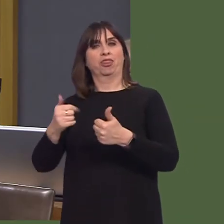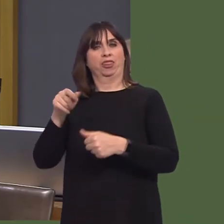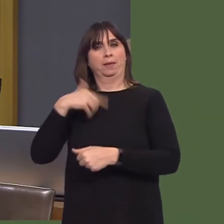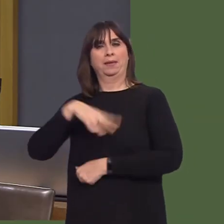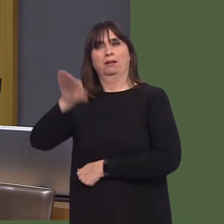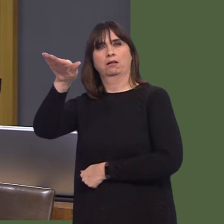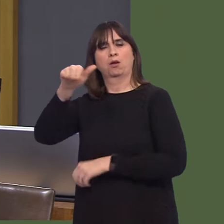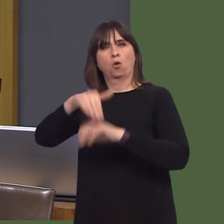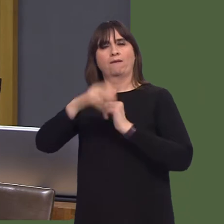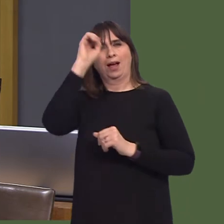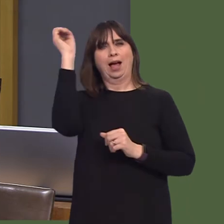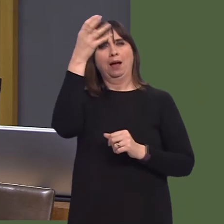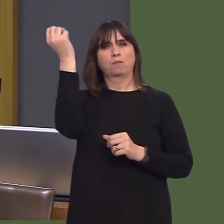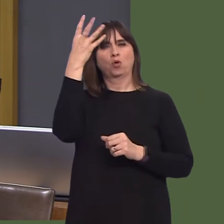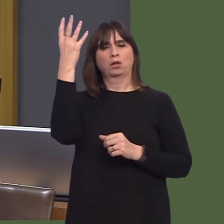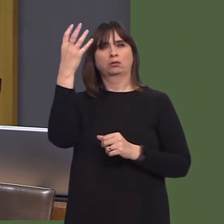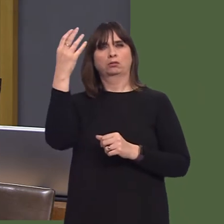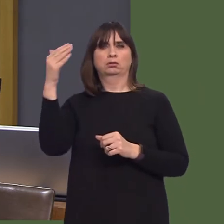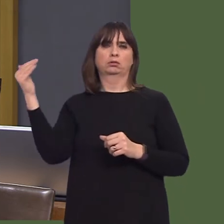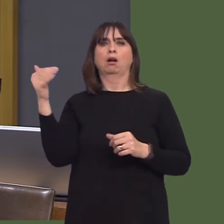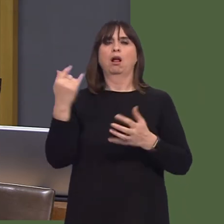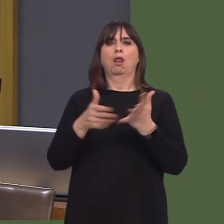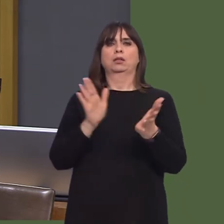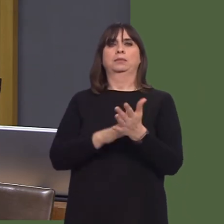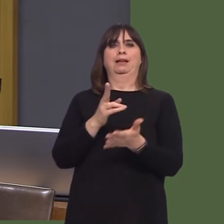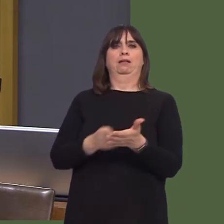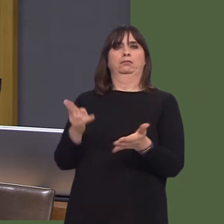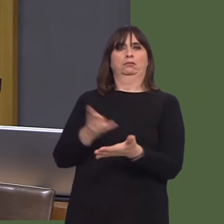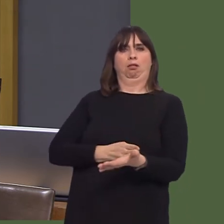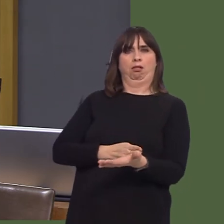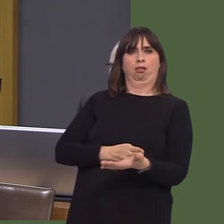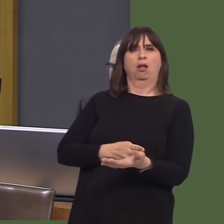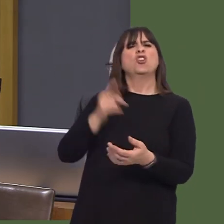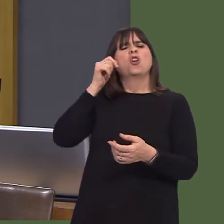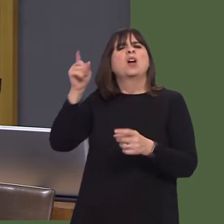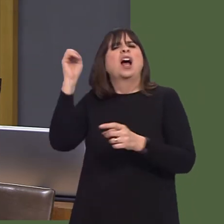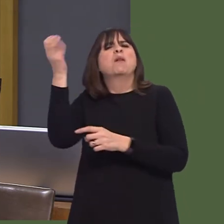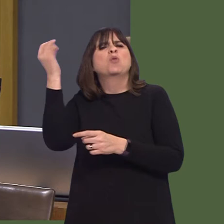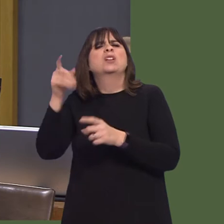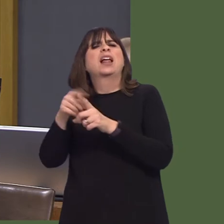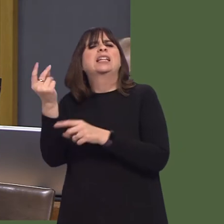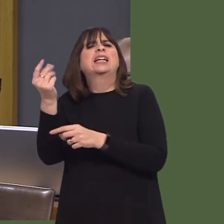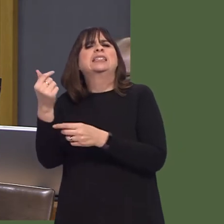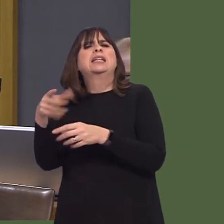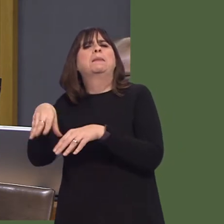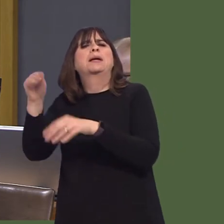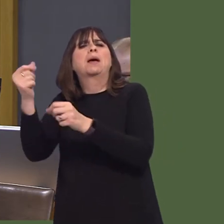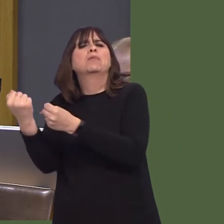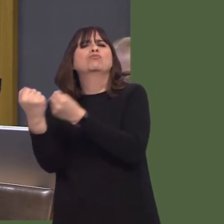where people get the support that they need, where they're given a roof over their heads and get that support.